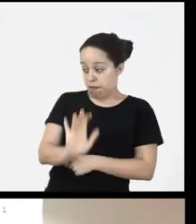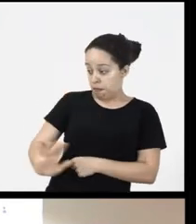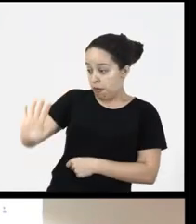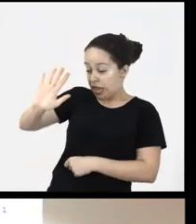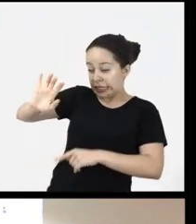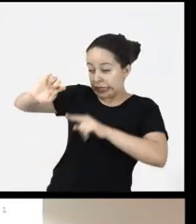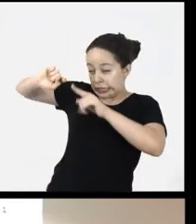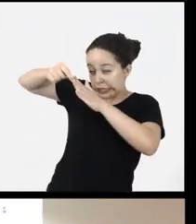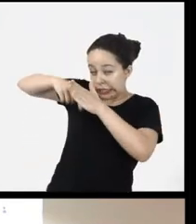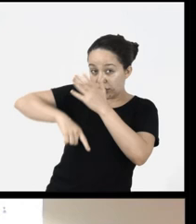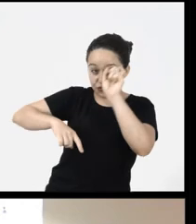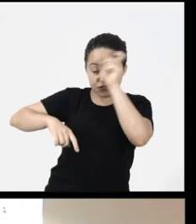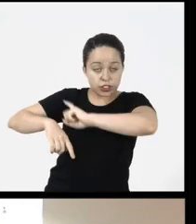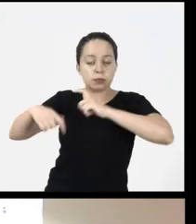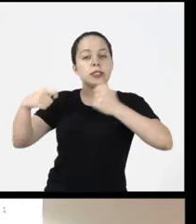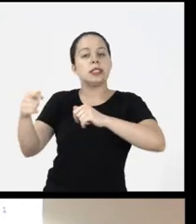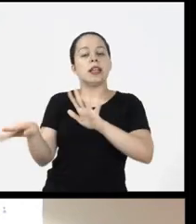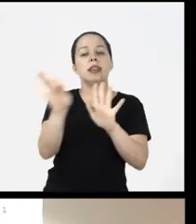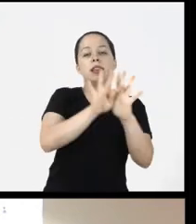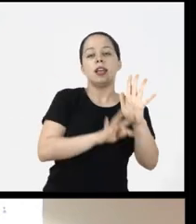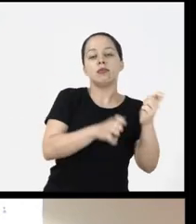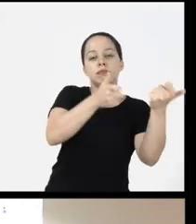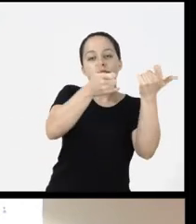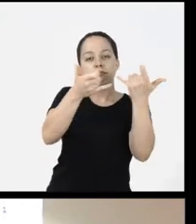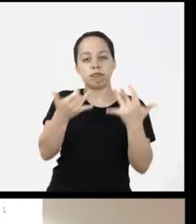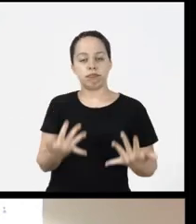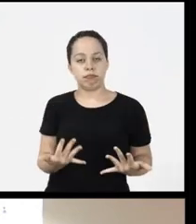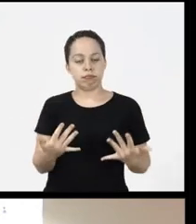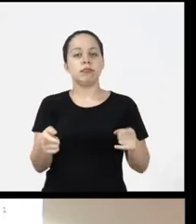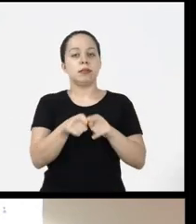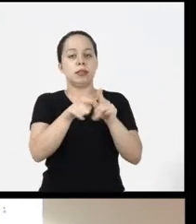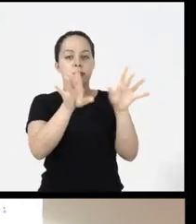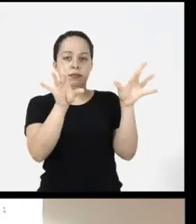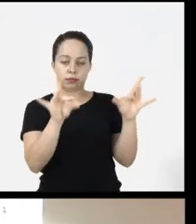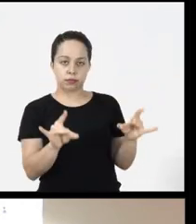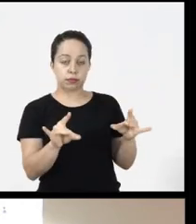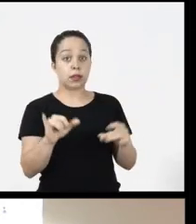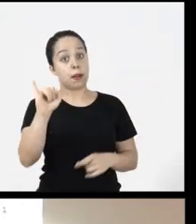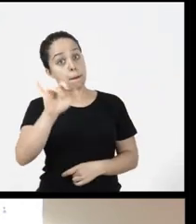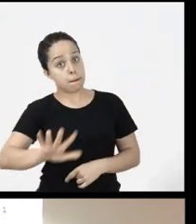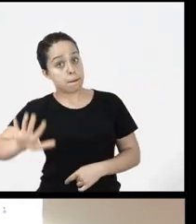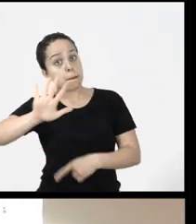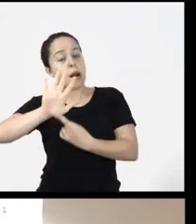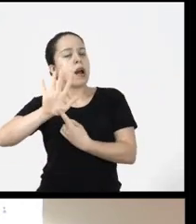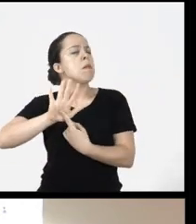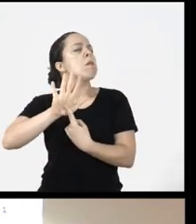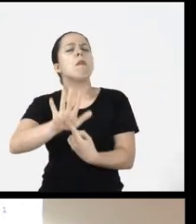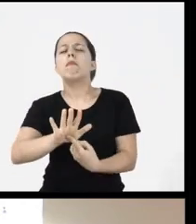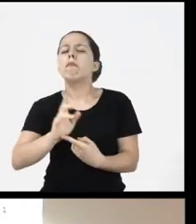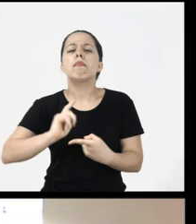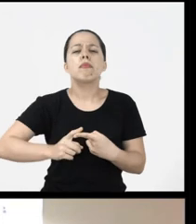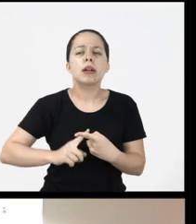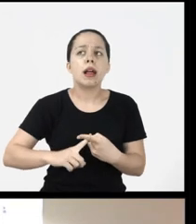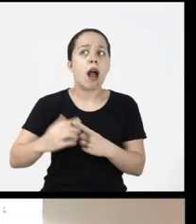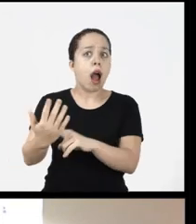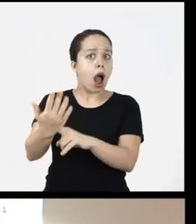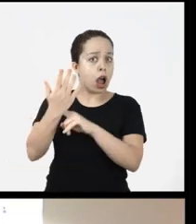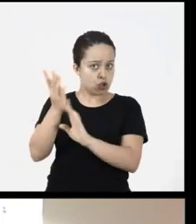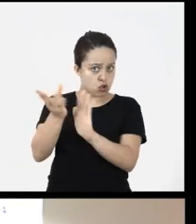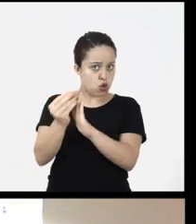complex images graphics and tables images it is important to offer an image if they assist in